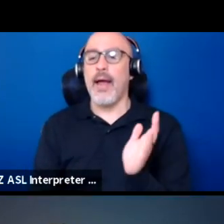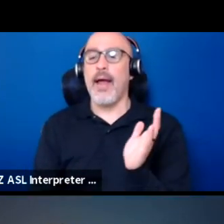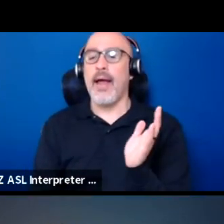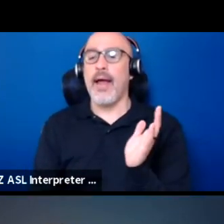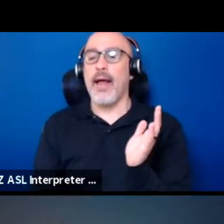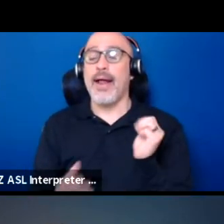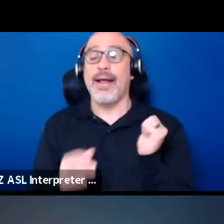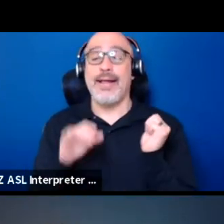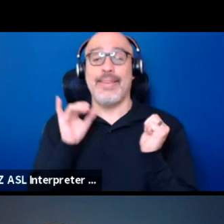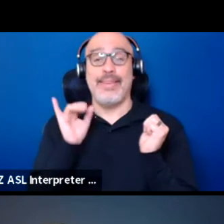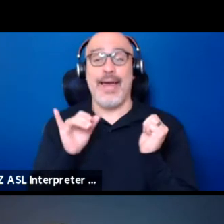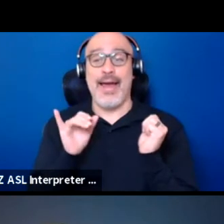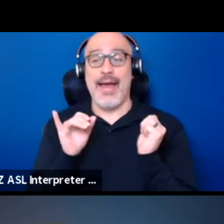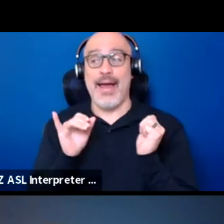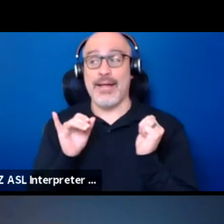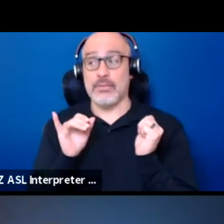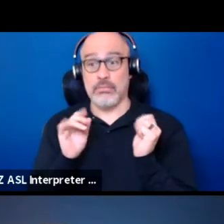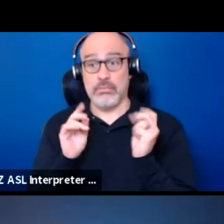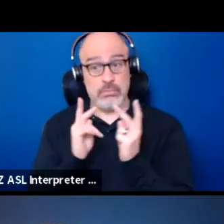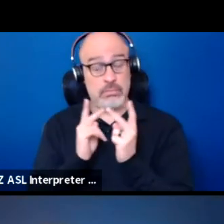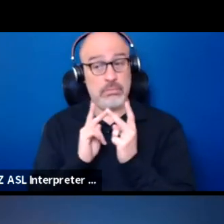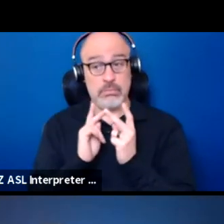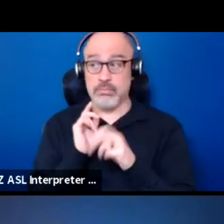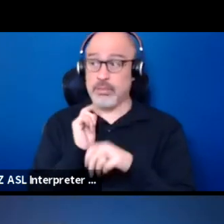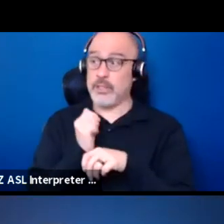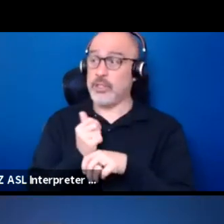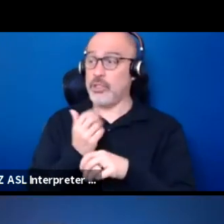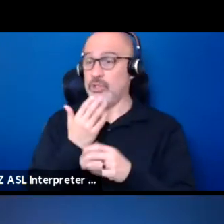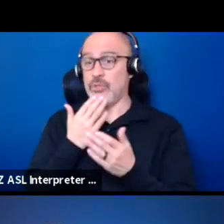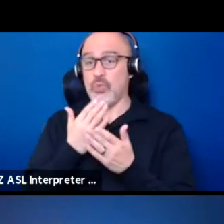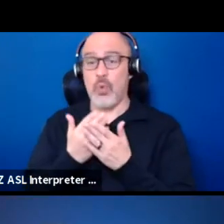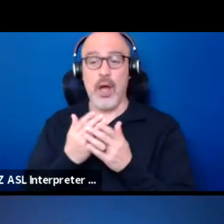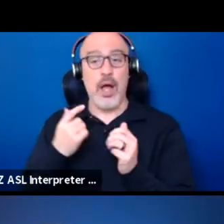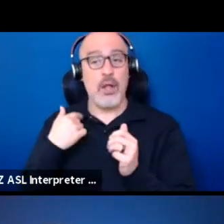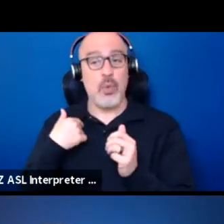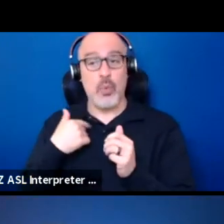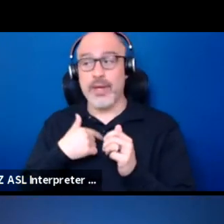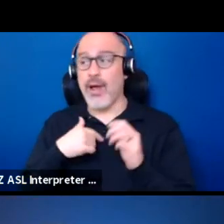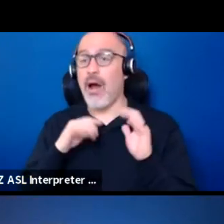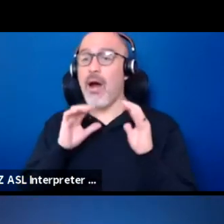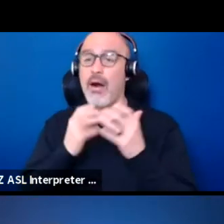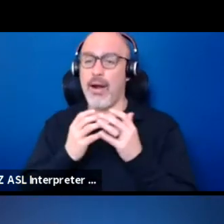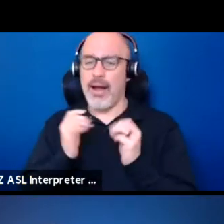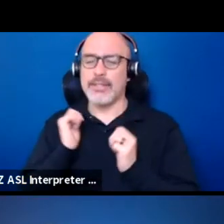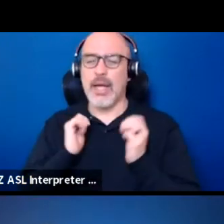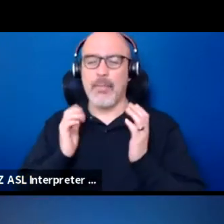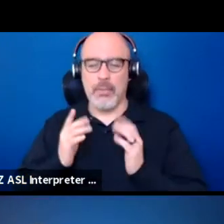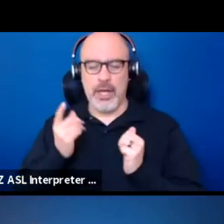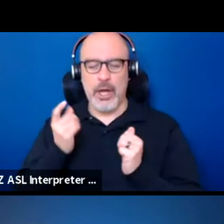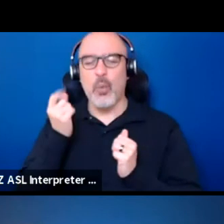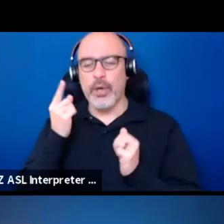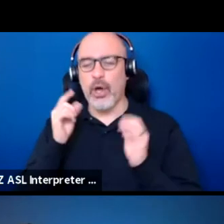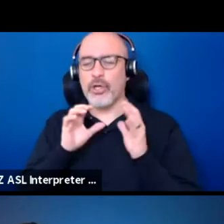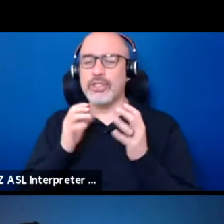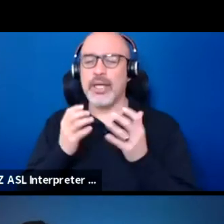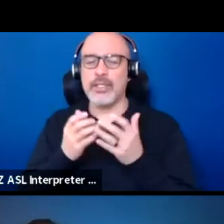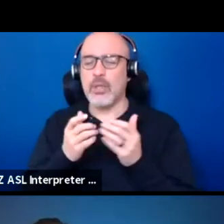positions us well for theaters. We're ensemble players. We understand the ensemble. We're not divas.